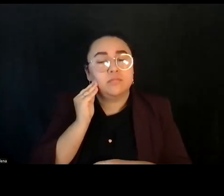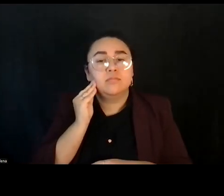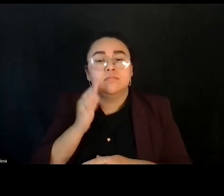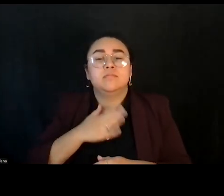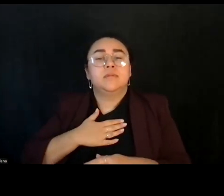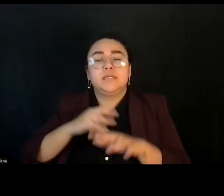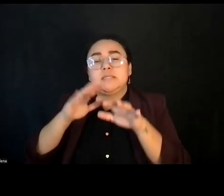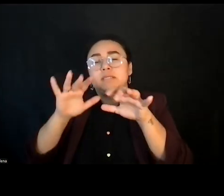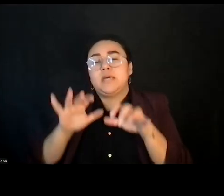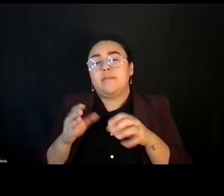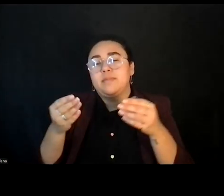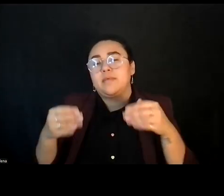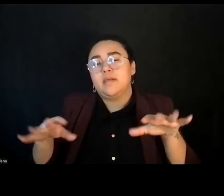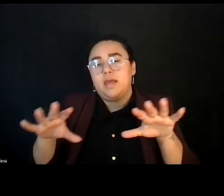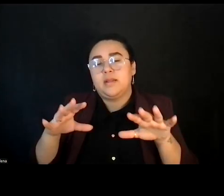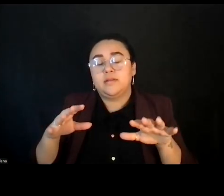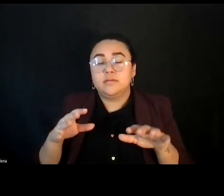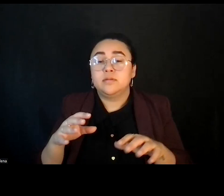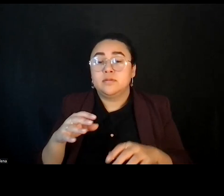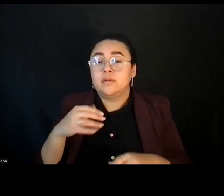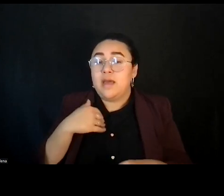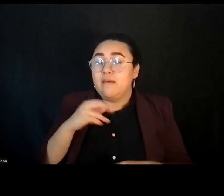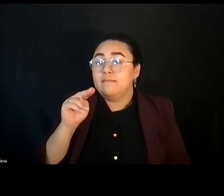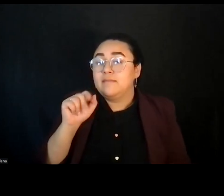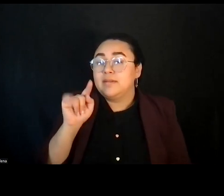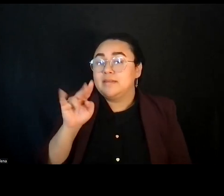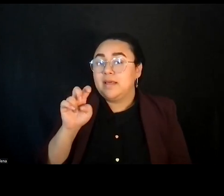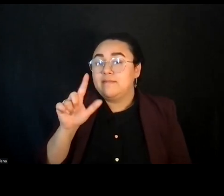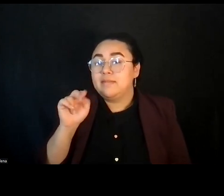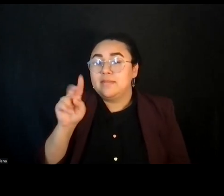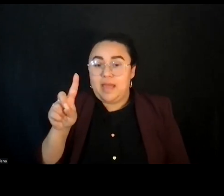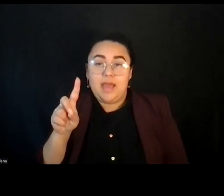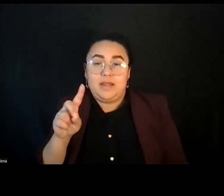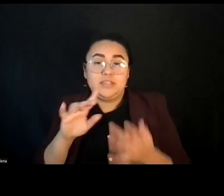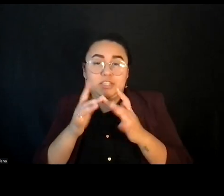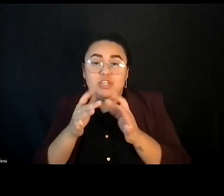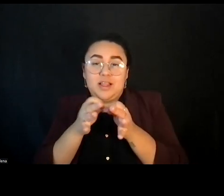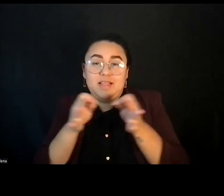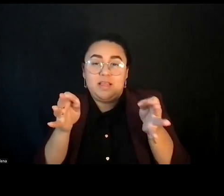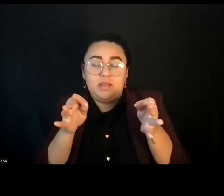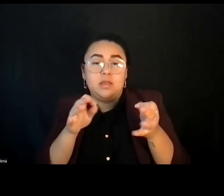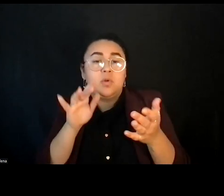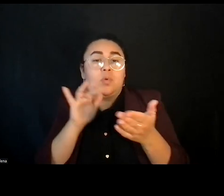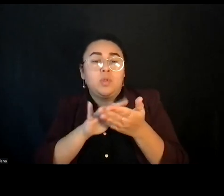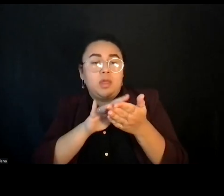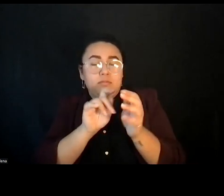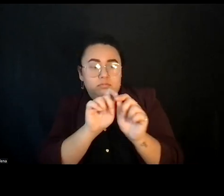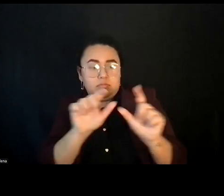And so we have a native land digital link that actually helps you locate the territories and the tribes that are the land you're on.